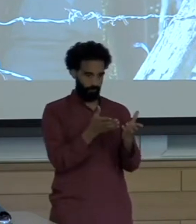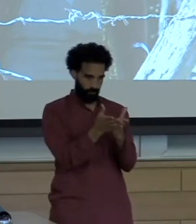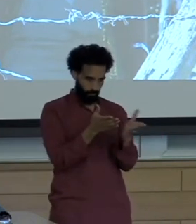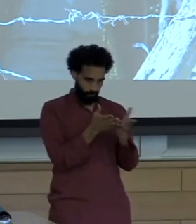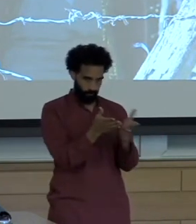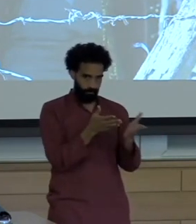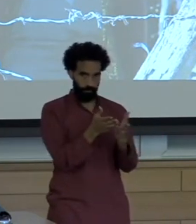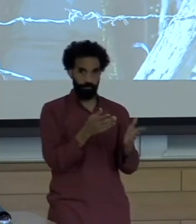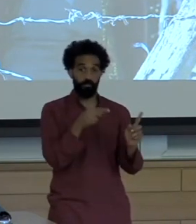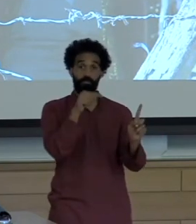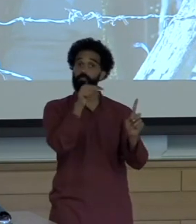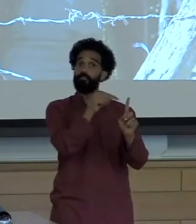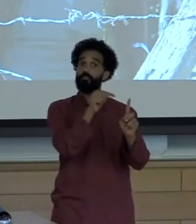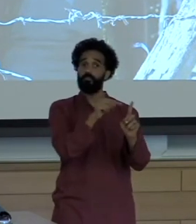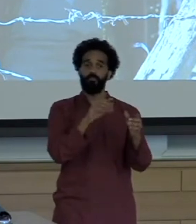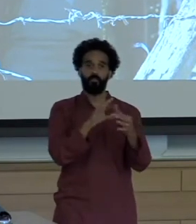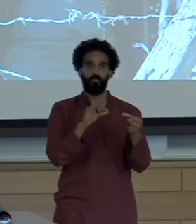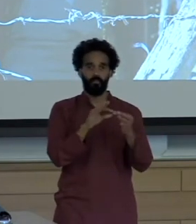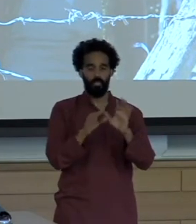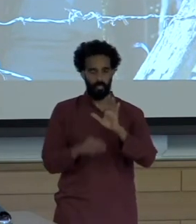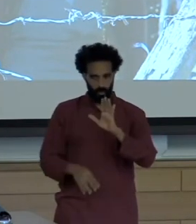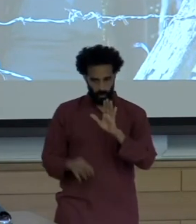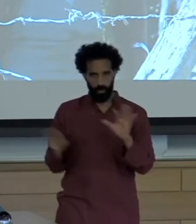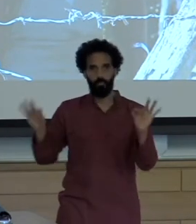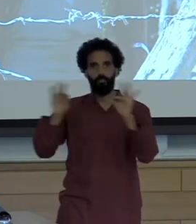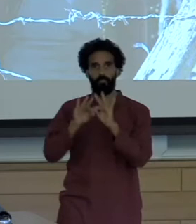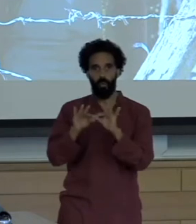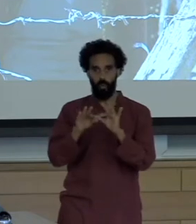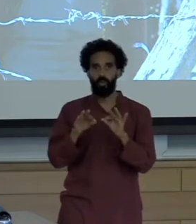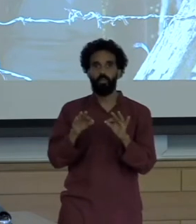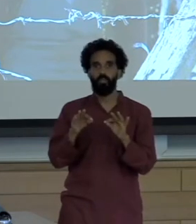"It's important that you are here, now go tell the story"